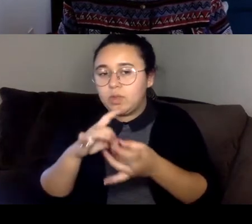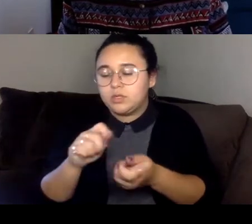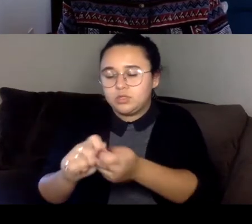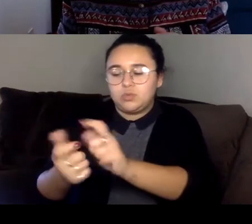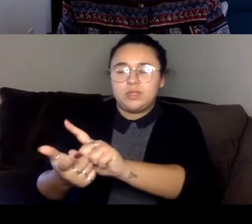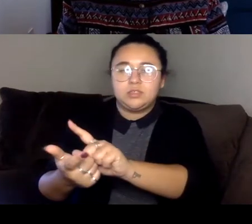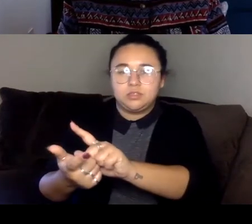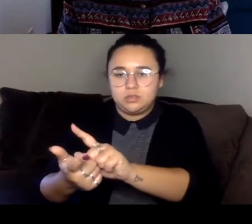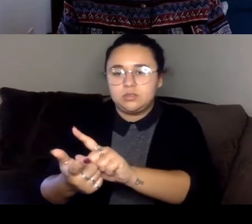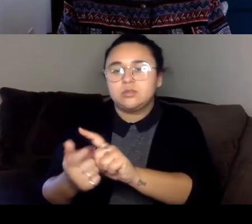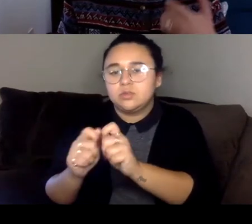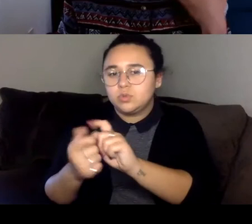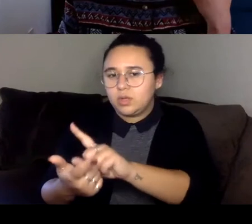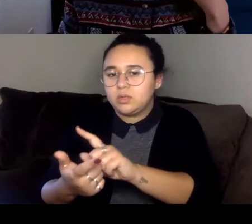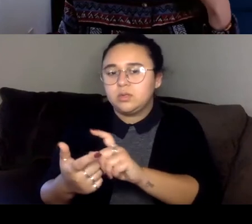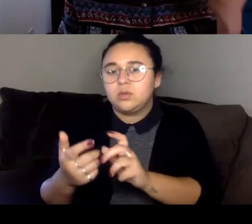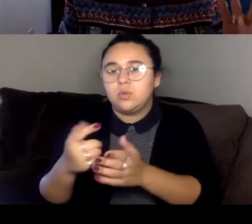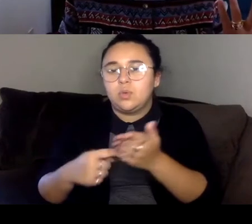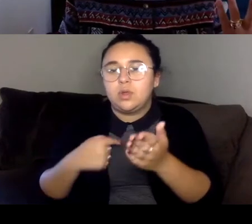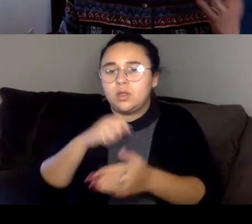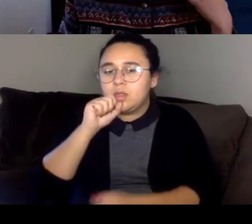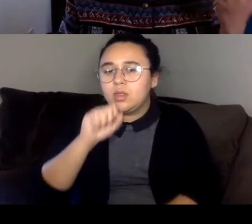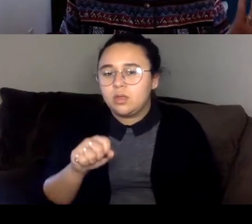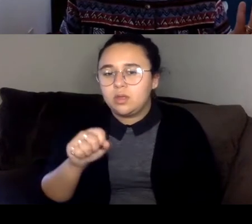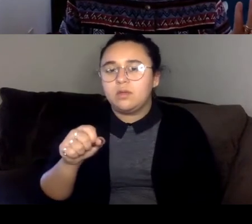And, you know some of the stuff that I love, where you're like, oh and dialogue, you know,